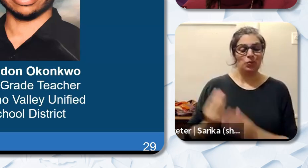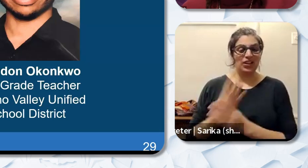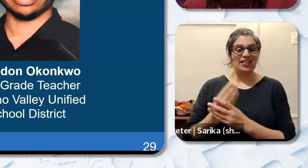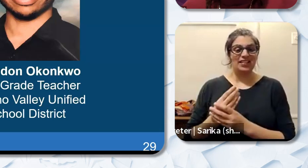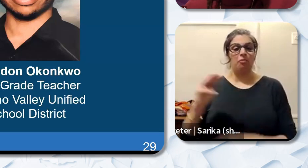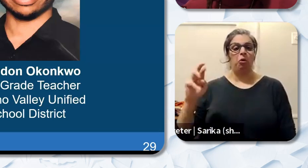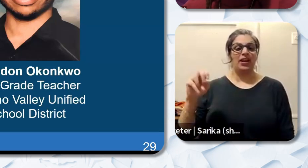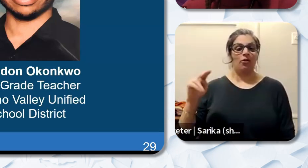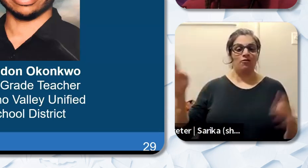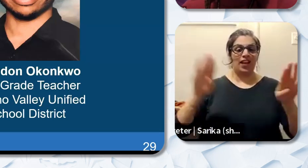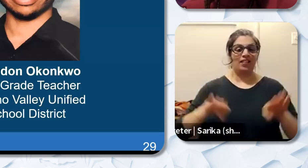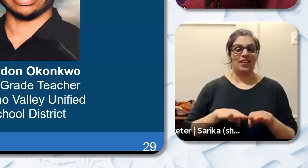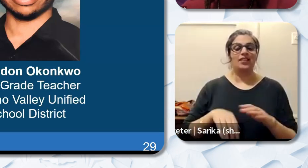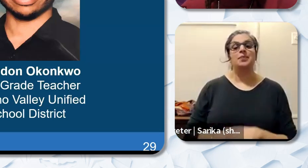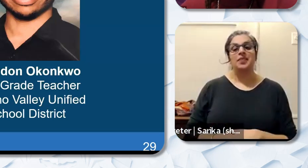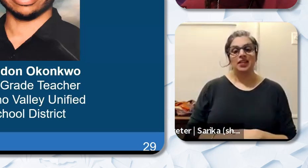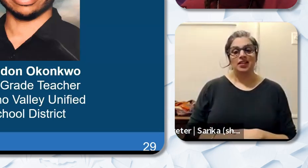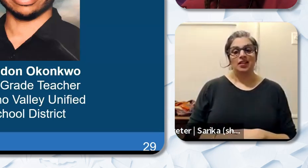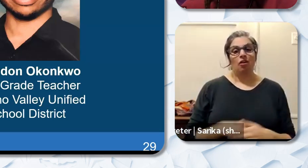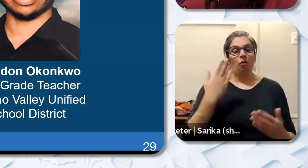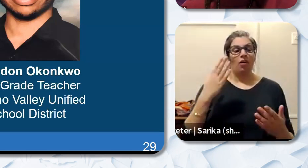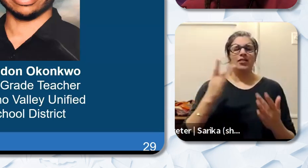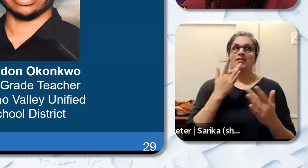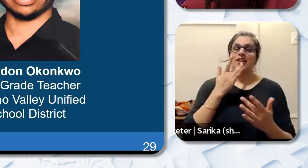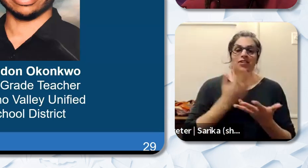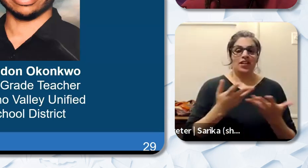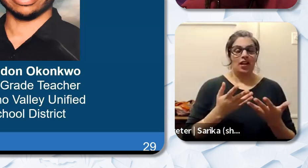One of his favorite things is witnessing the tremendous growth his first graders